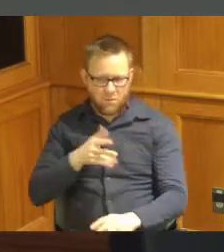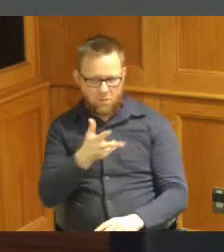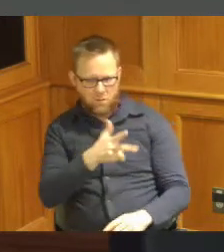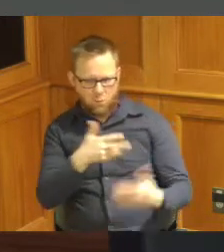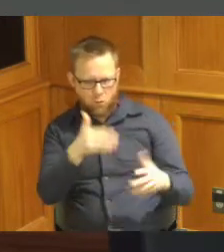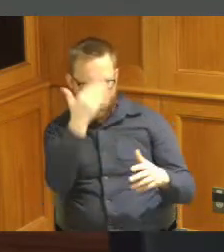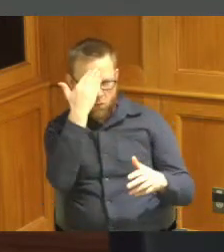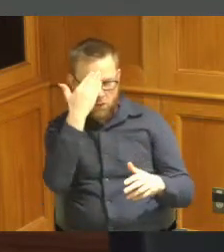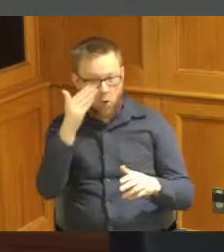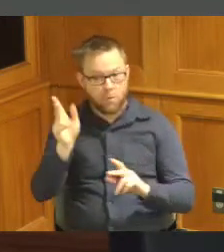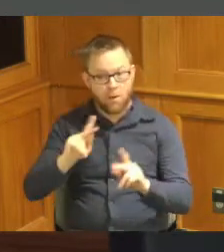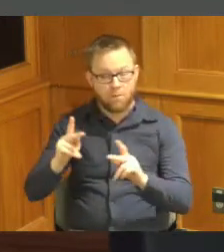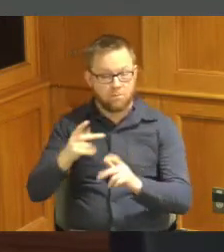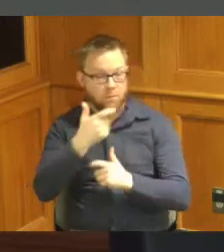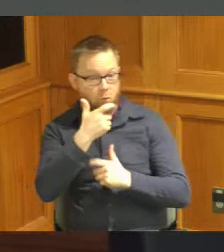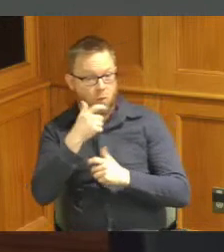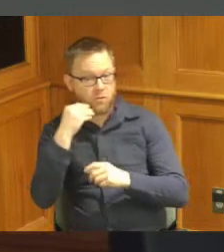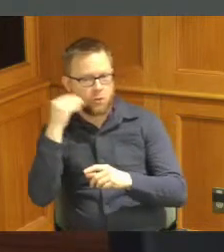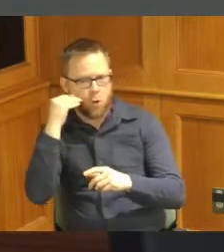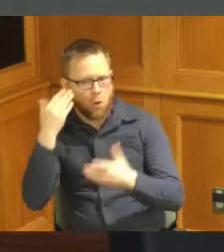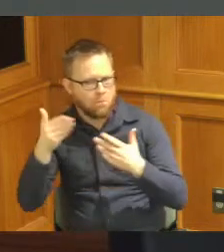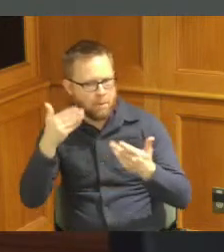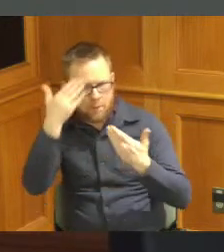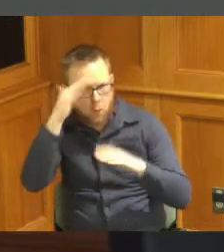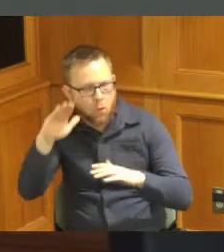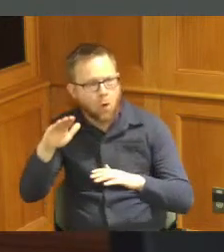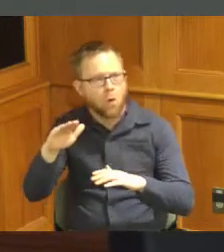the public who might be watching might be interested to learn you heard of some of